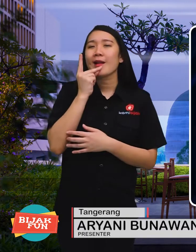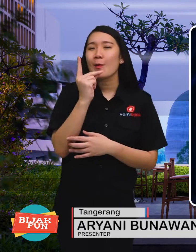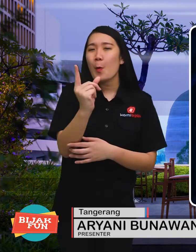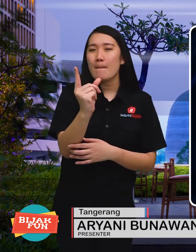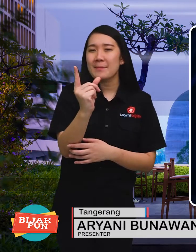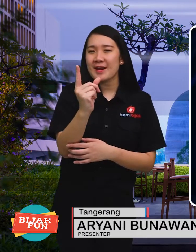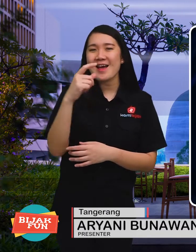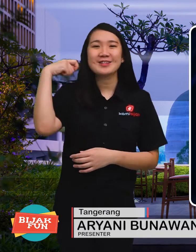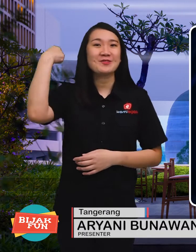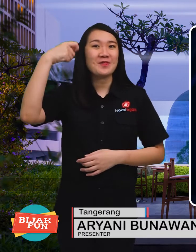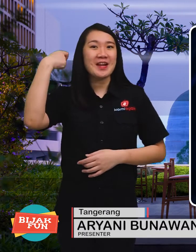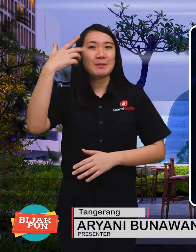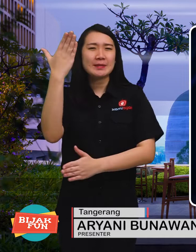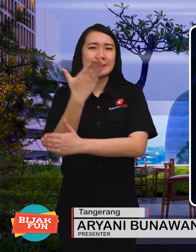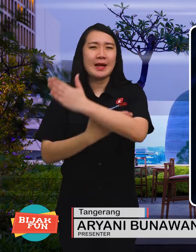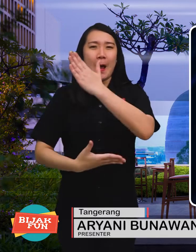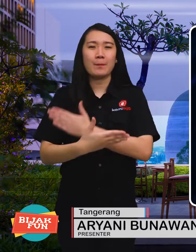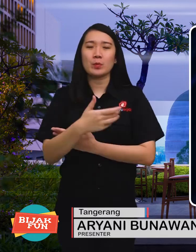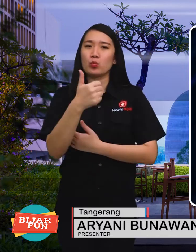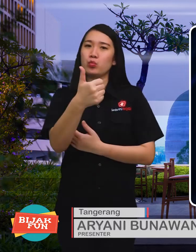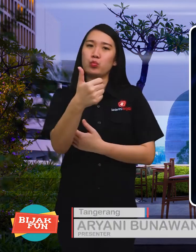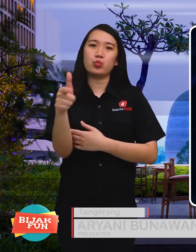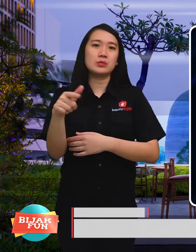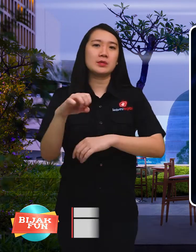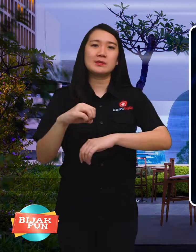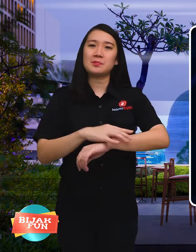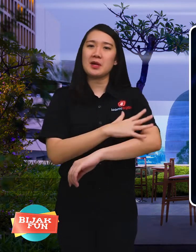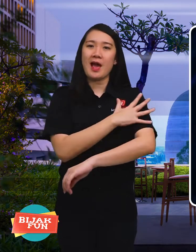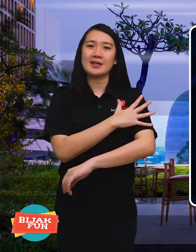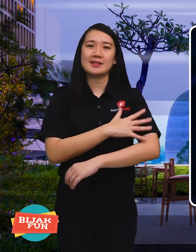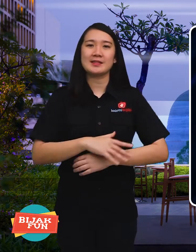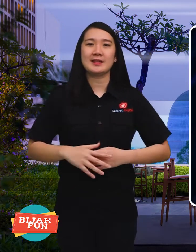inspiring disability film recommendations.